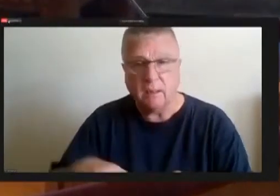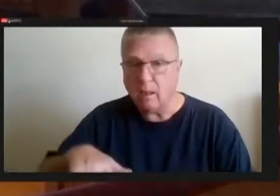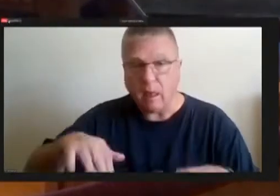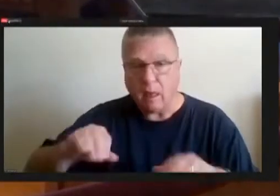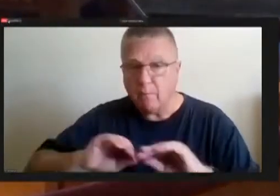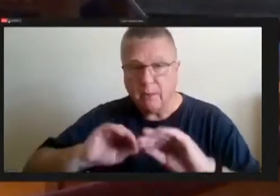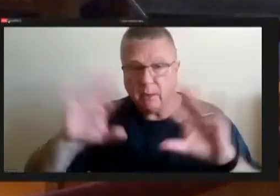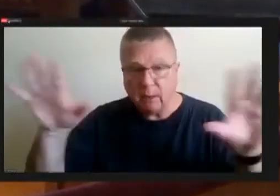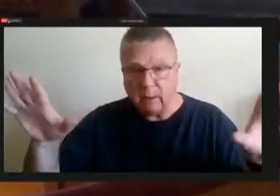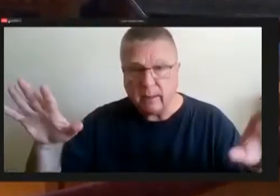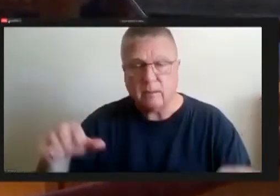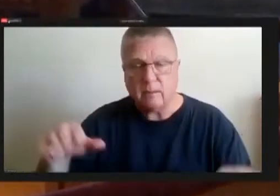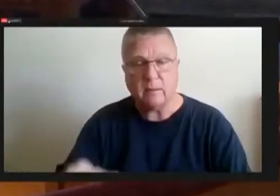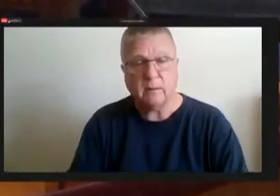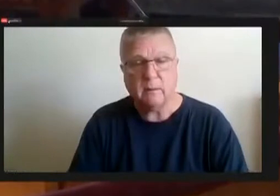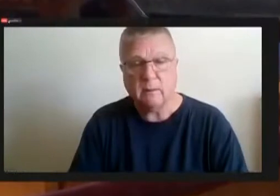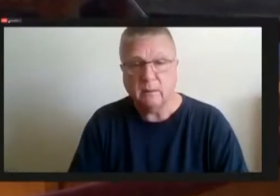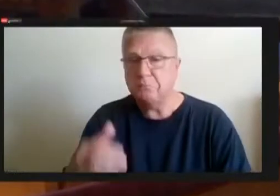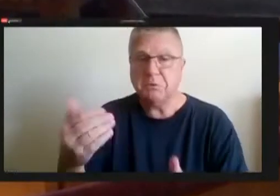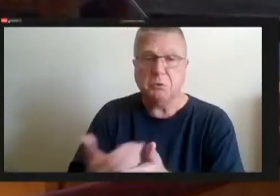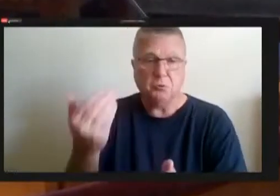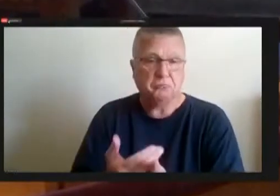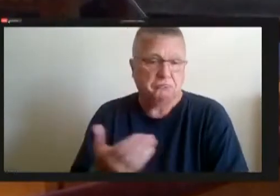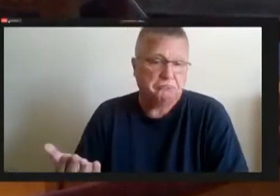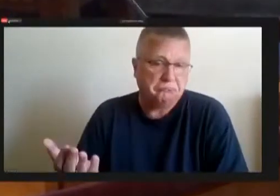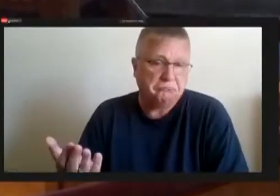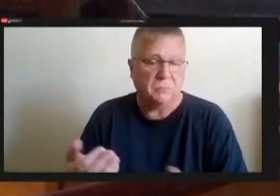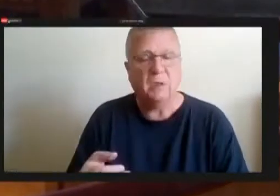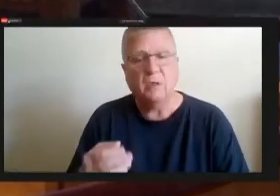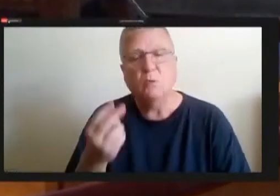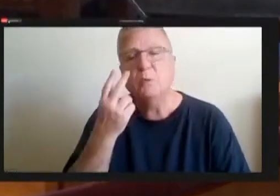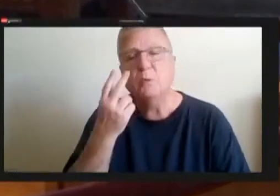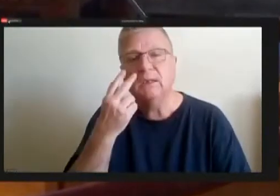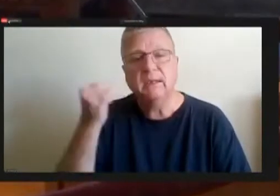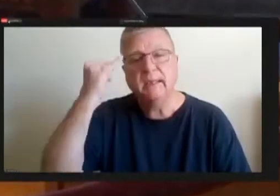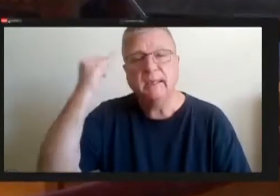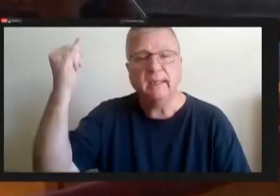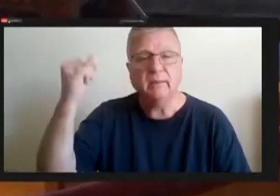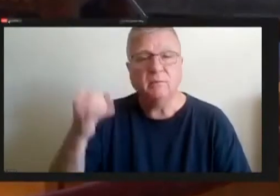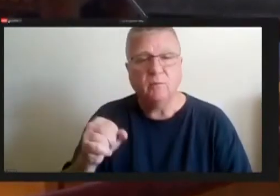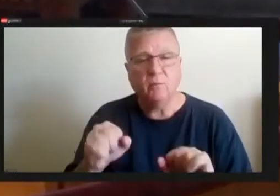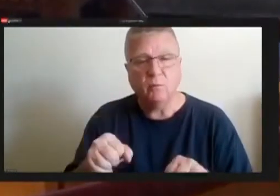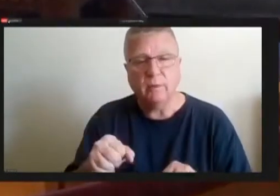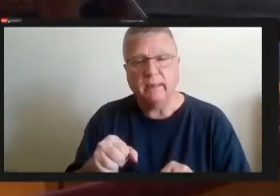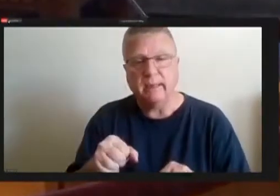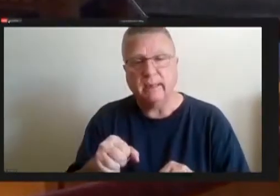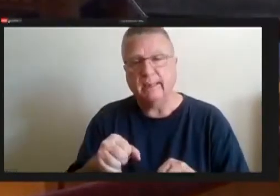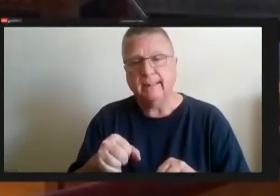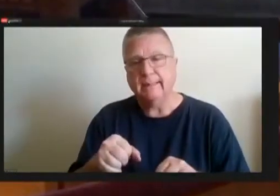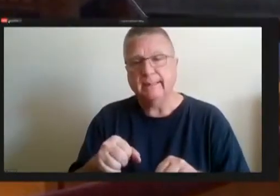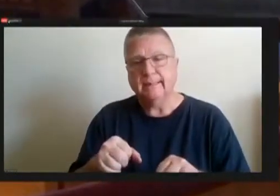and we would be looking to see if we can treat these sidewalks are both snow